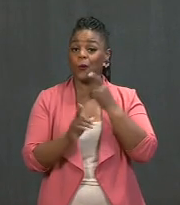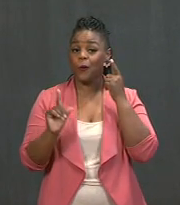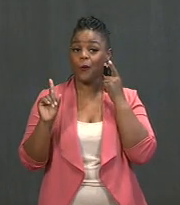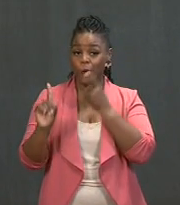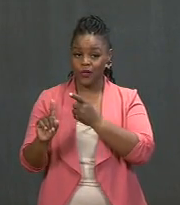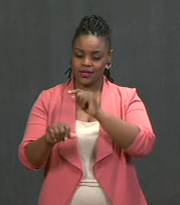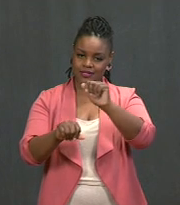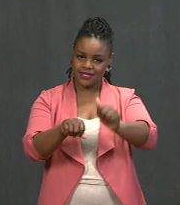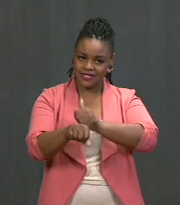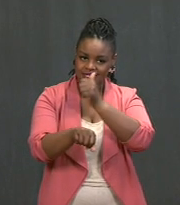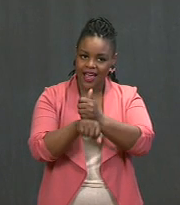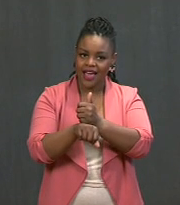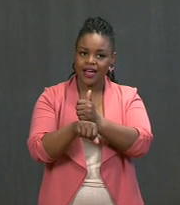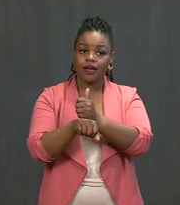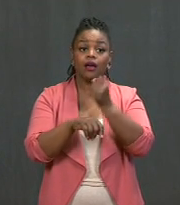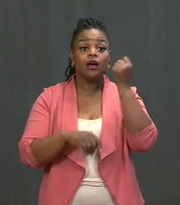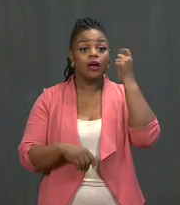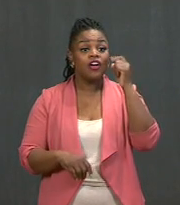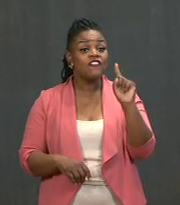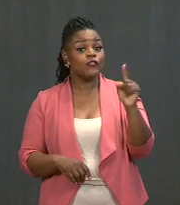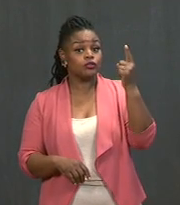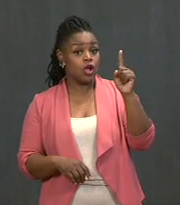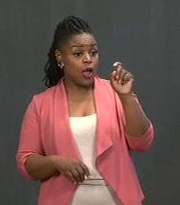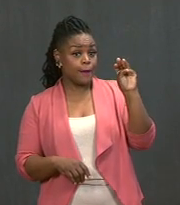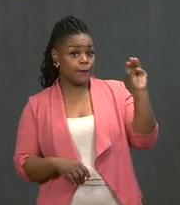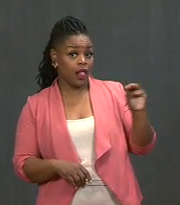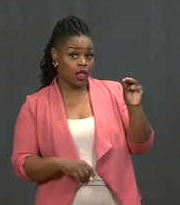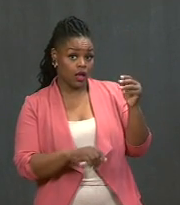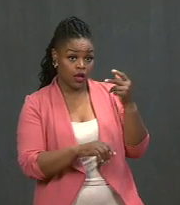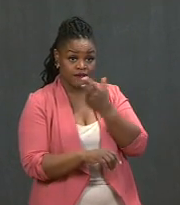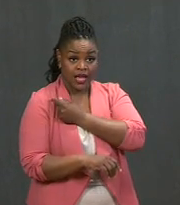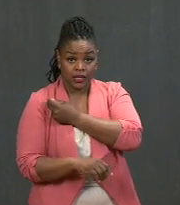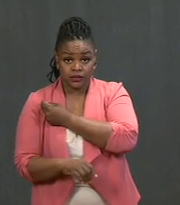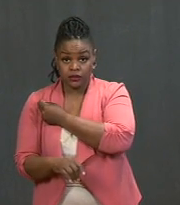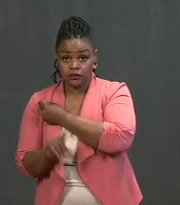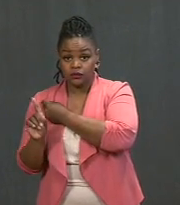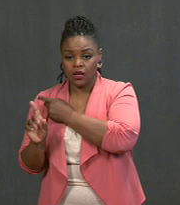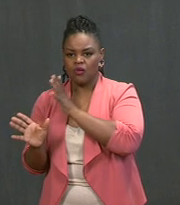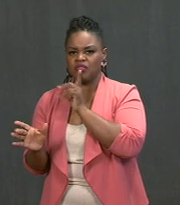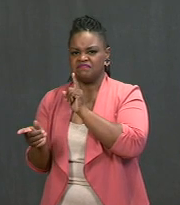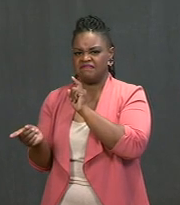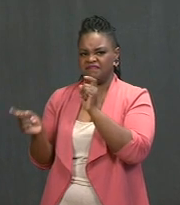the original mark of 100 million shots in my first 100 days, doing it in just 58 days.